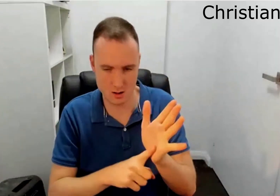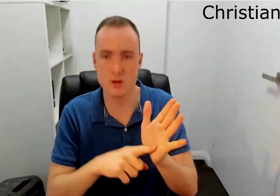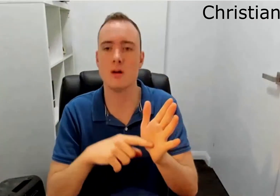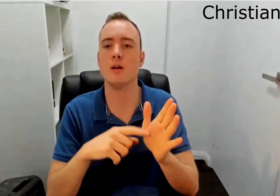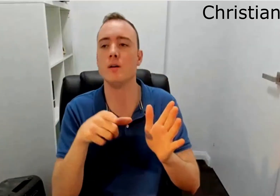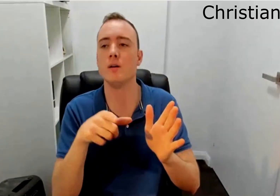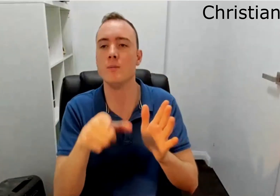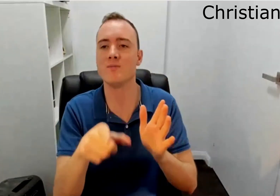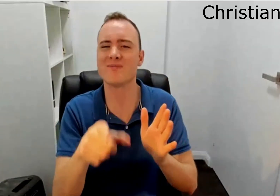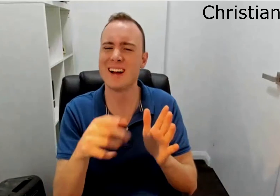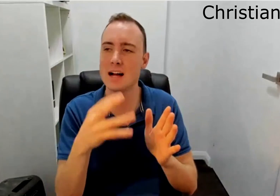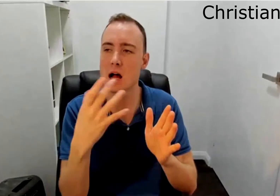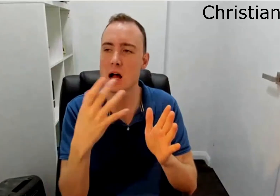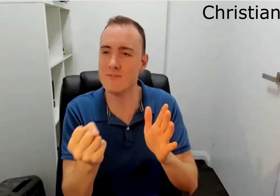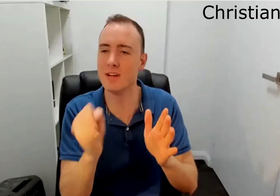Meetings are now all virtual